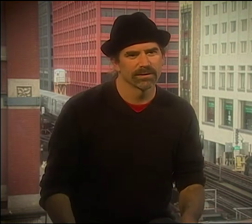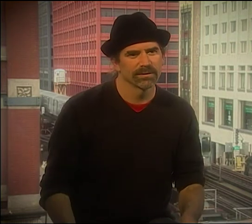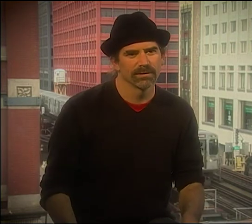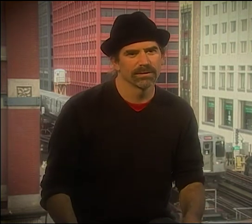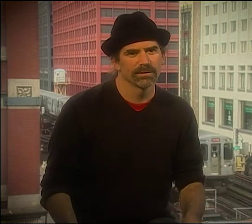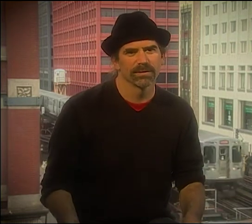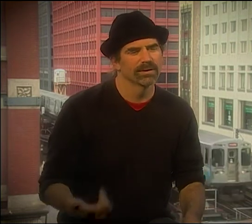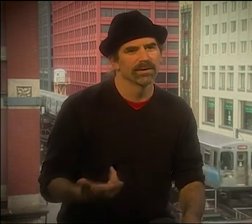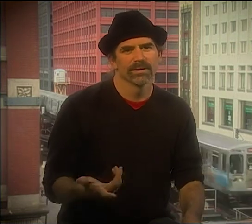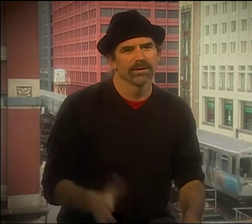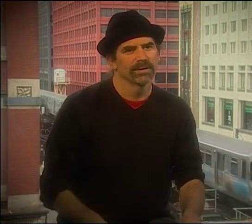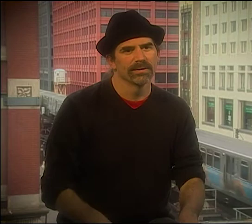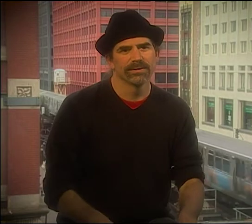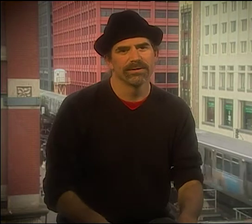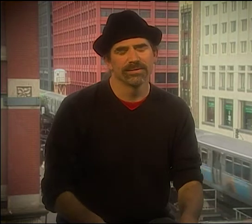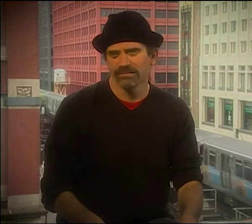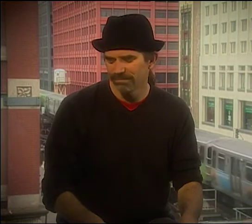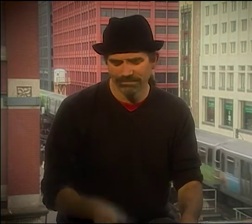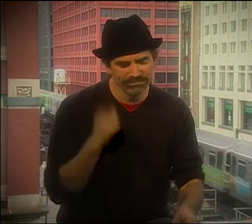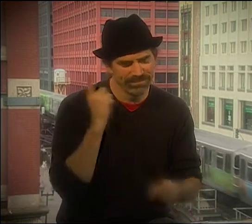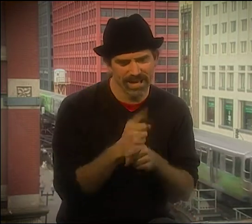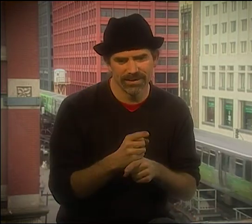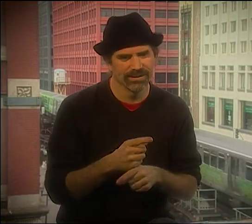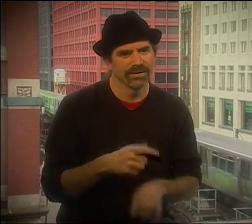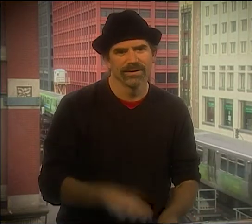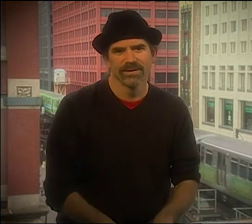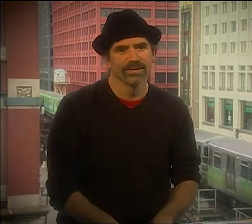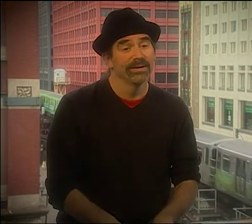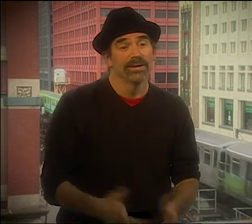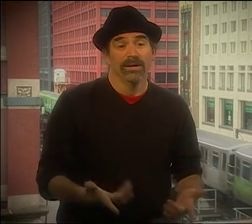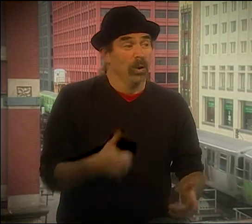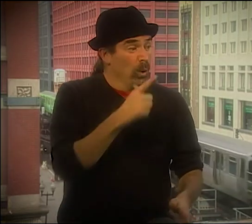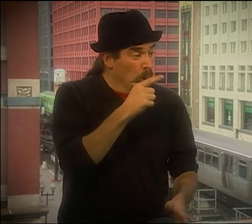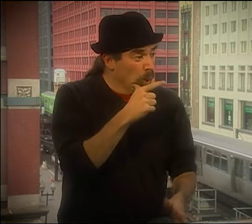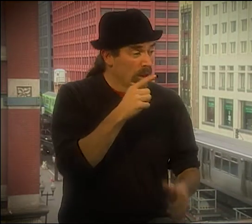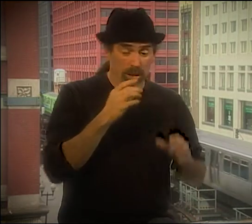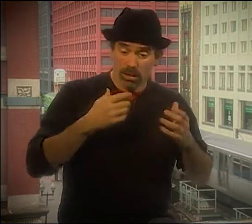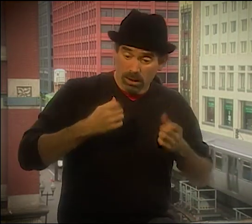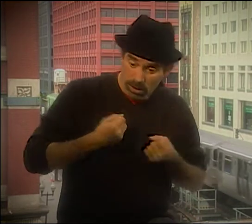YOU WERE MY TEACHERS." IT WAS SO TOUCHING. I THOUGHT, "THAT'S WHAT WE NEED."